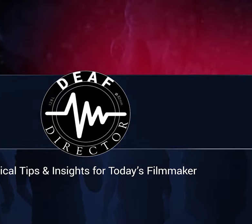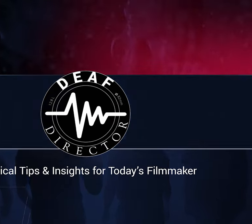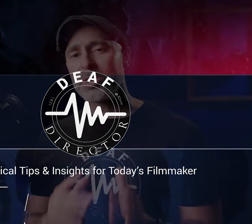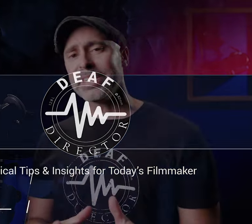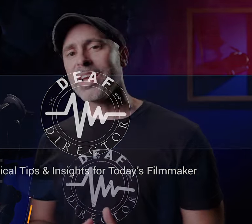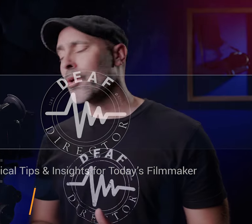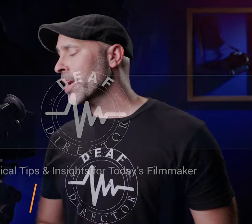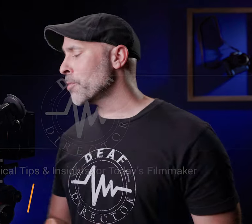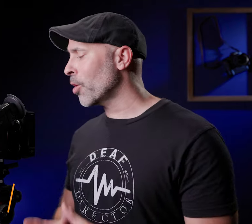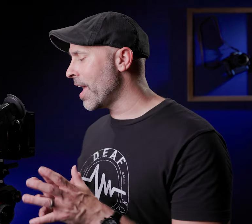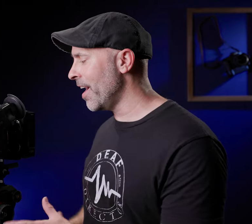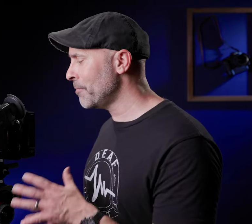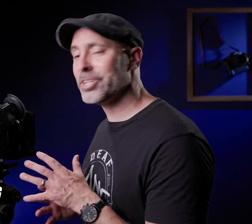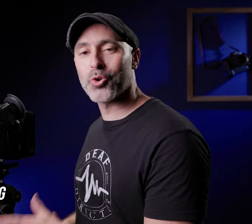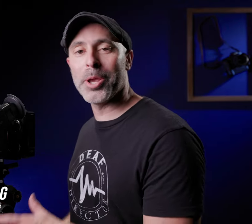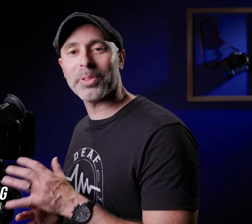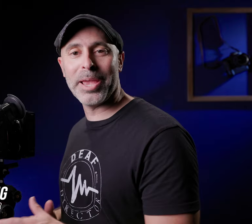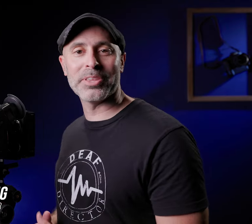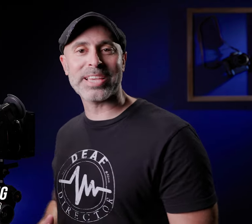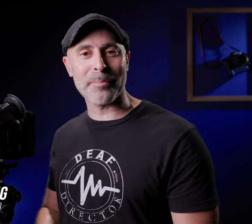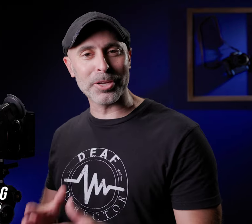i've recently gotten a RED Komodo and I have been enjoying playing with the scammer it's